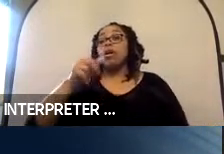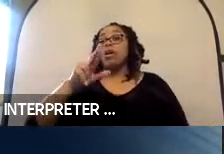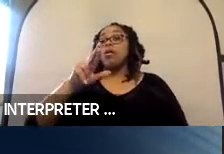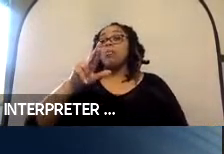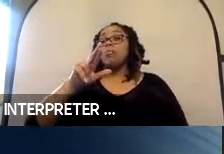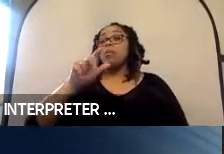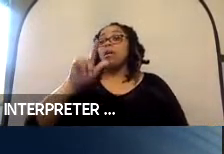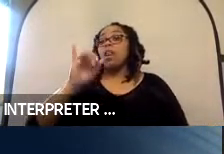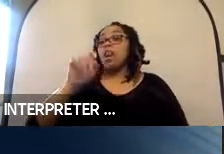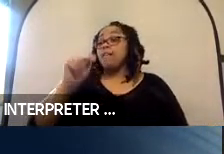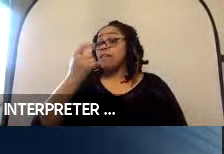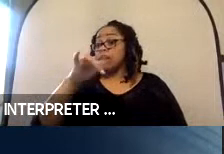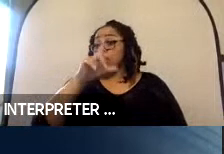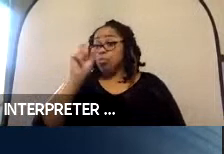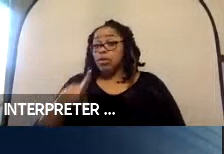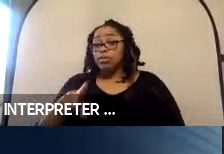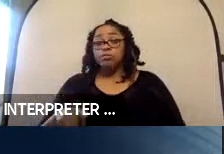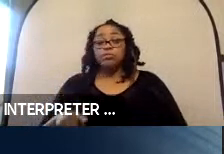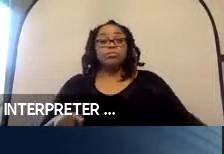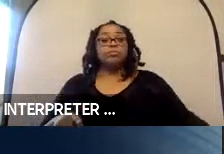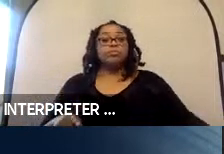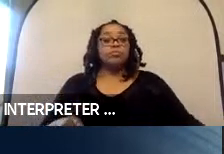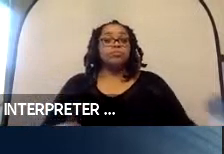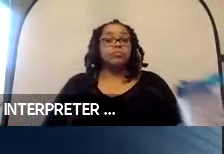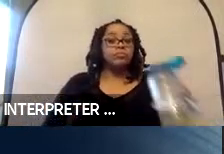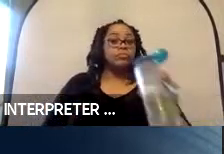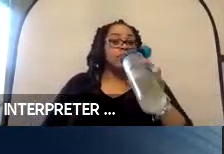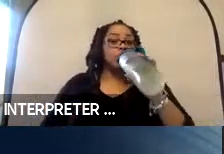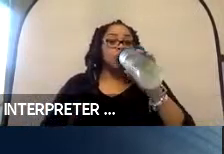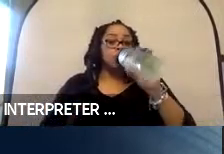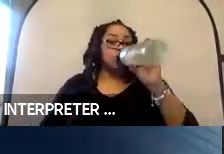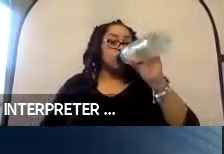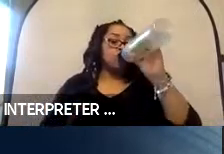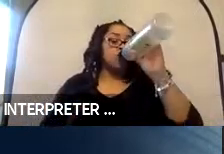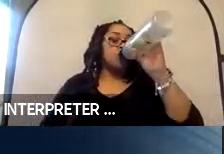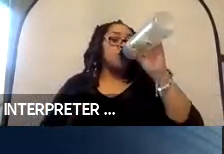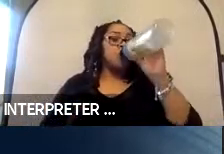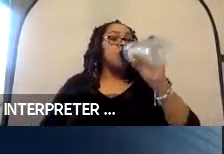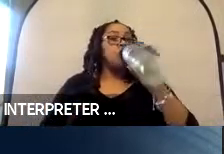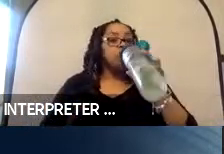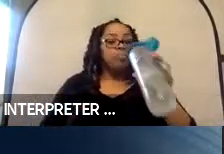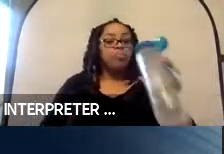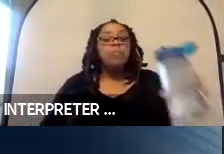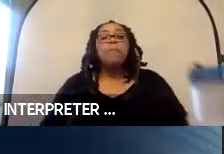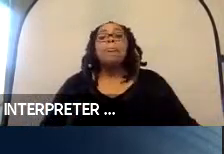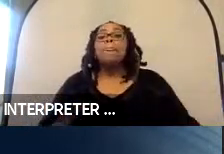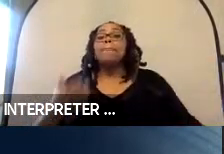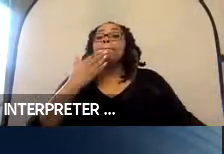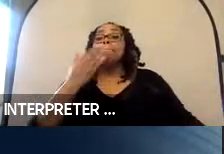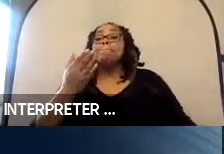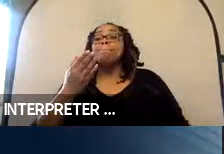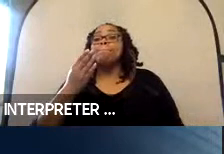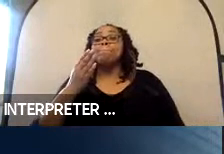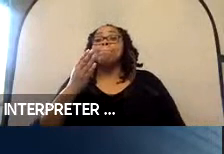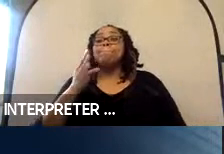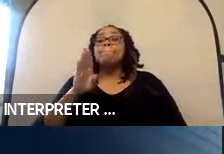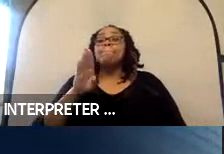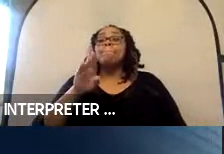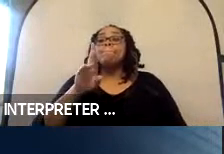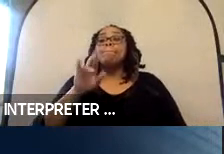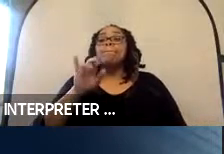Scott Windley: Thank you, Bryan. We have a couple questions. How do you address wider